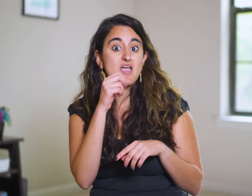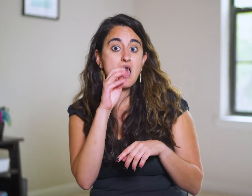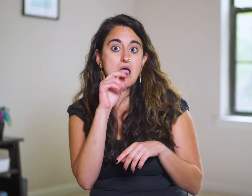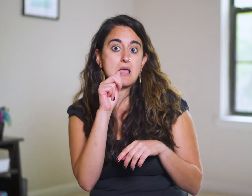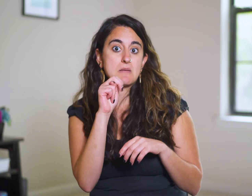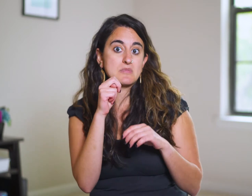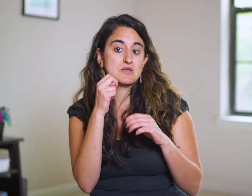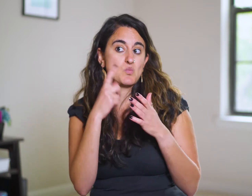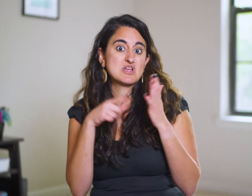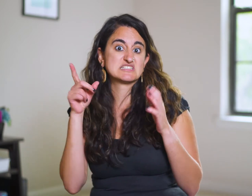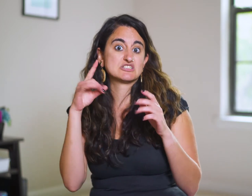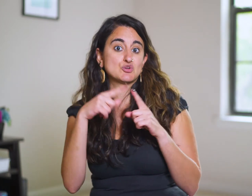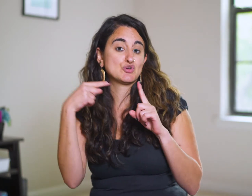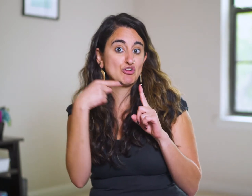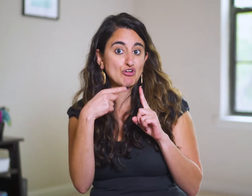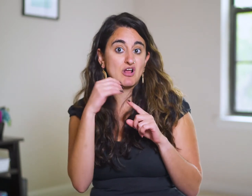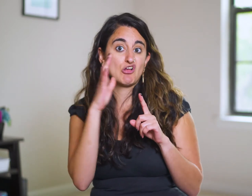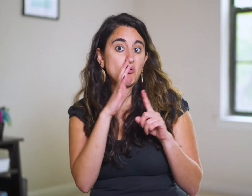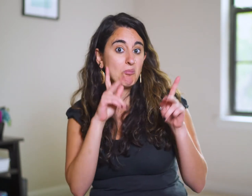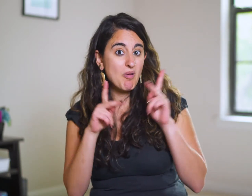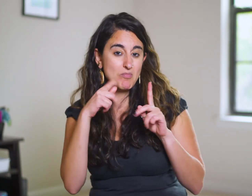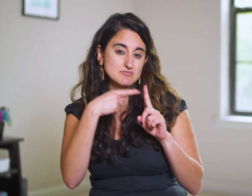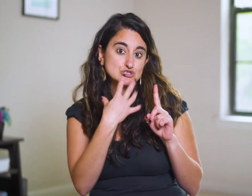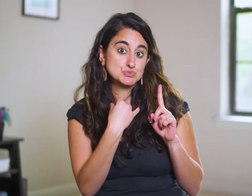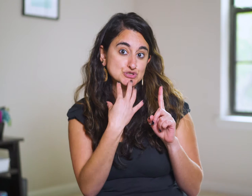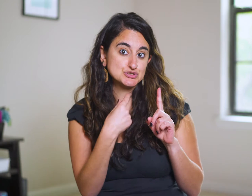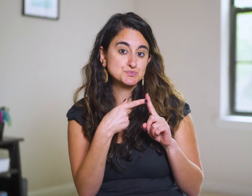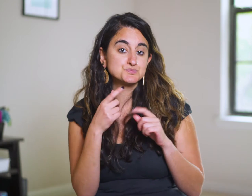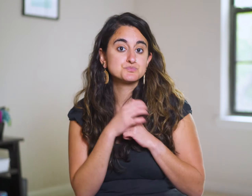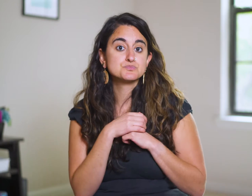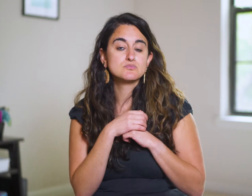Haman has done to her and her people.